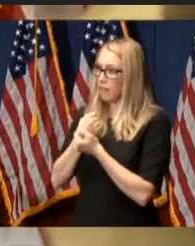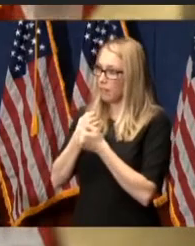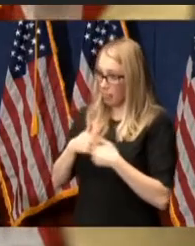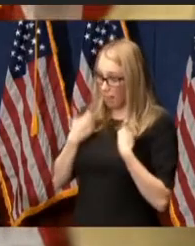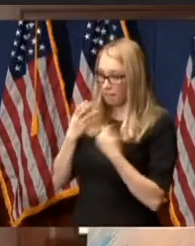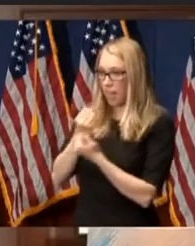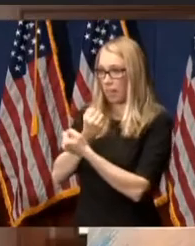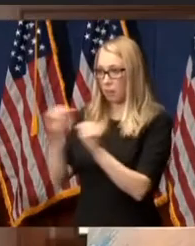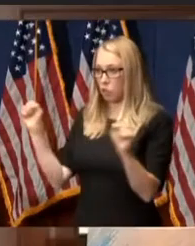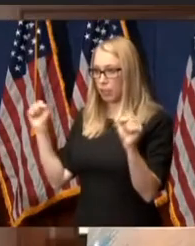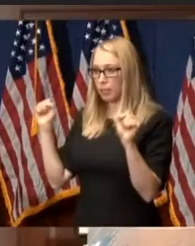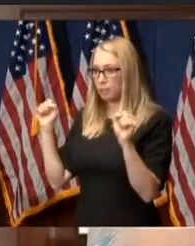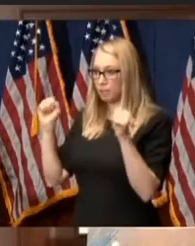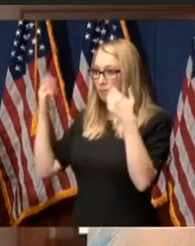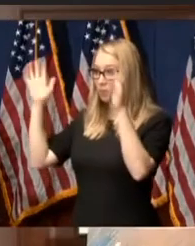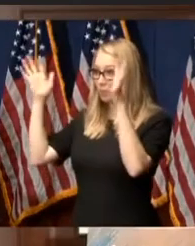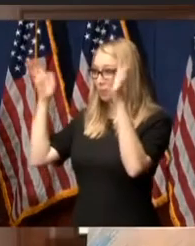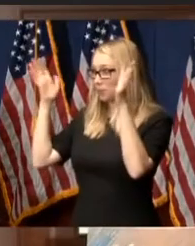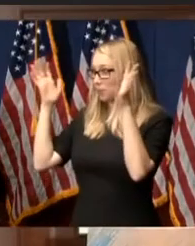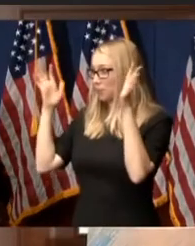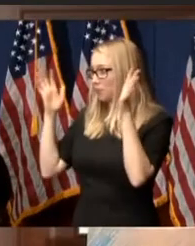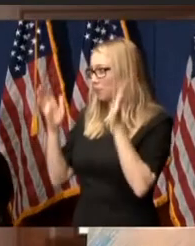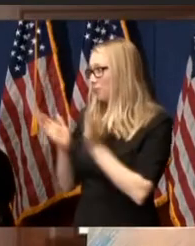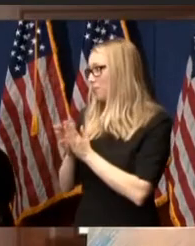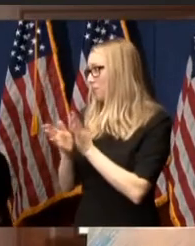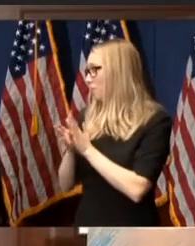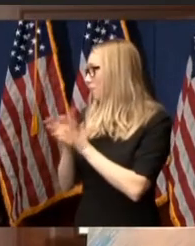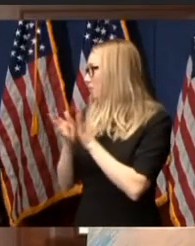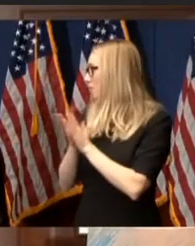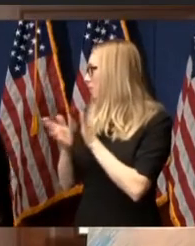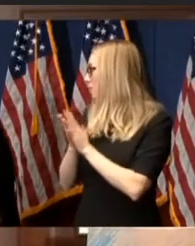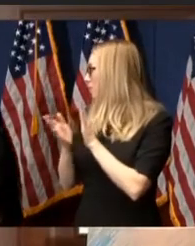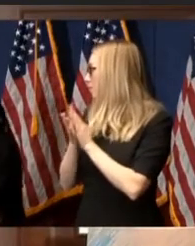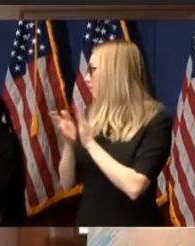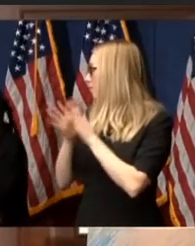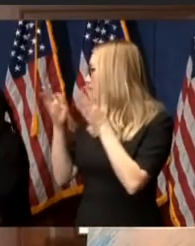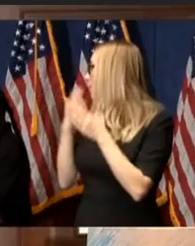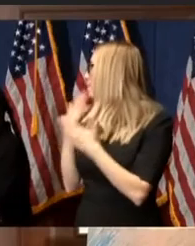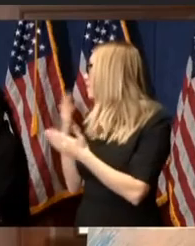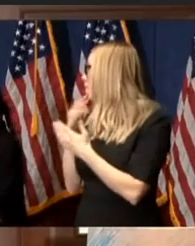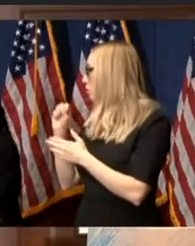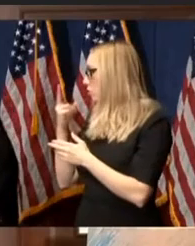All right, thank you, Shonda.